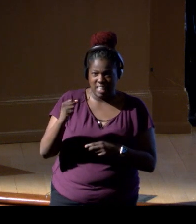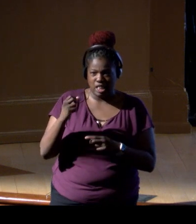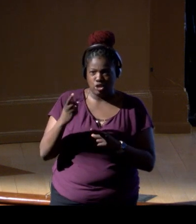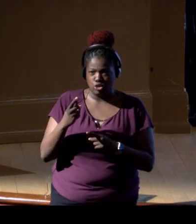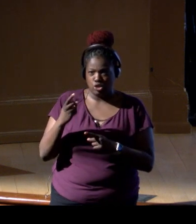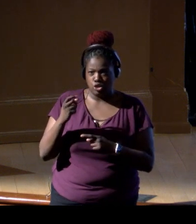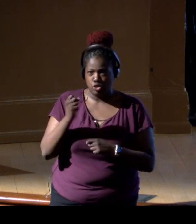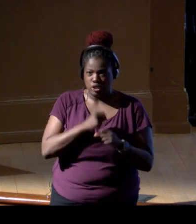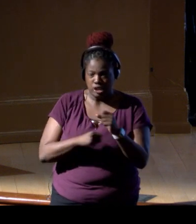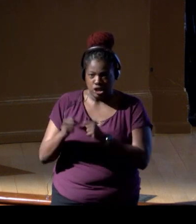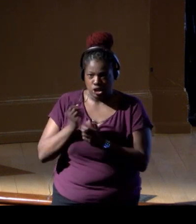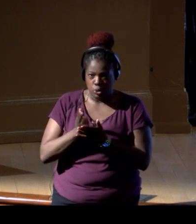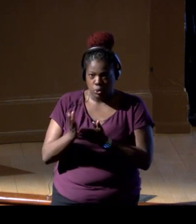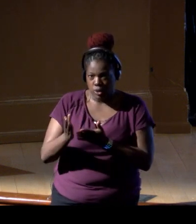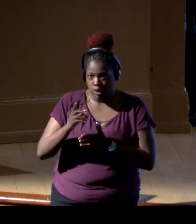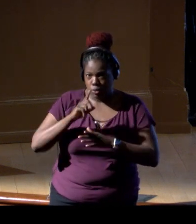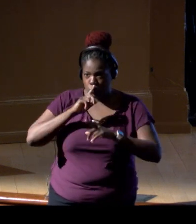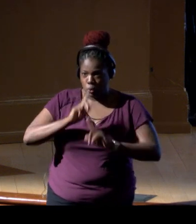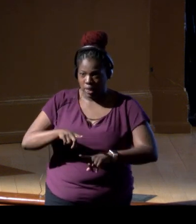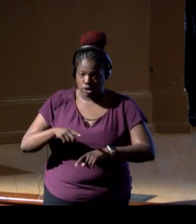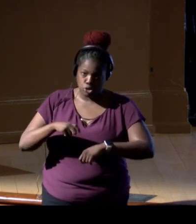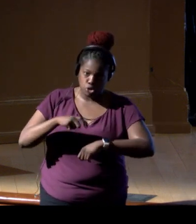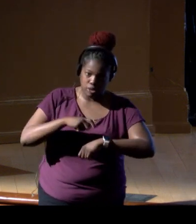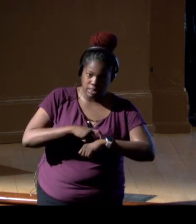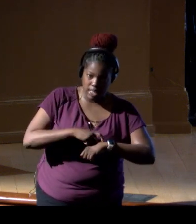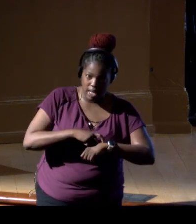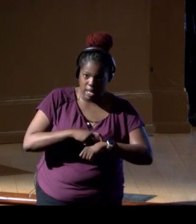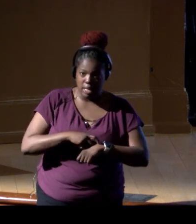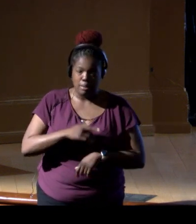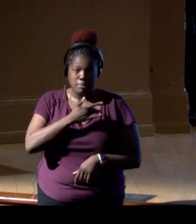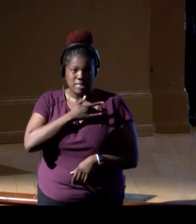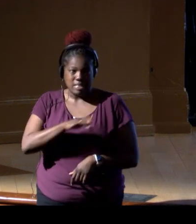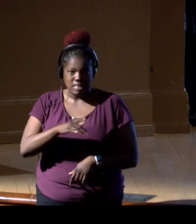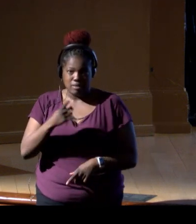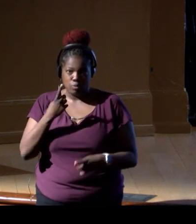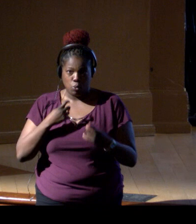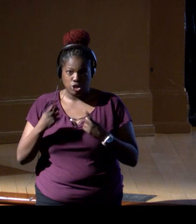to answer time-sensitive questions today, right,